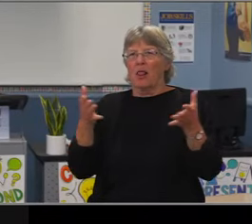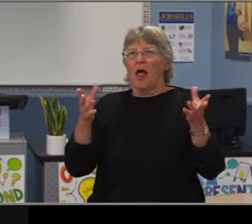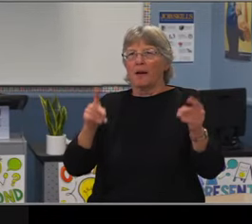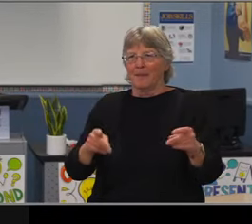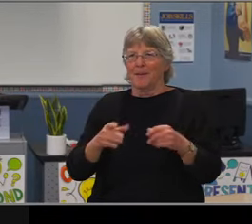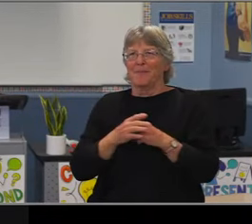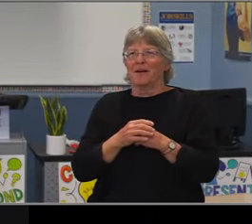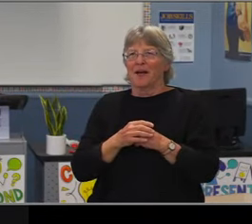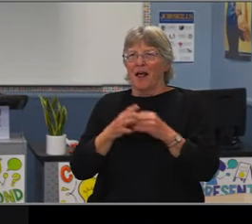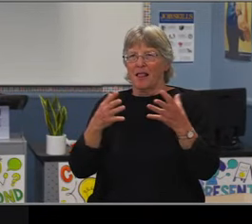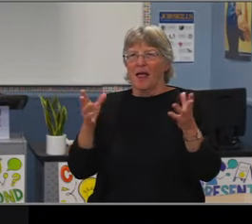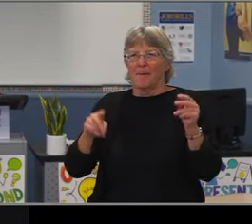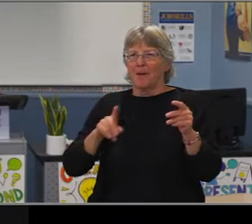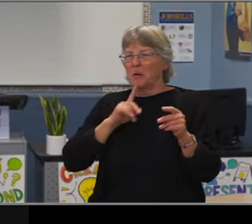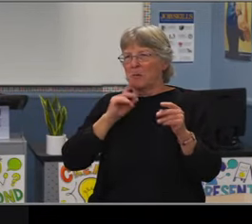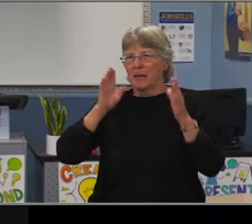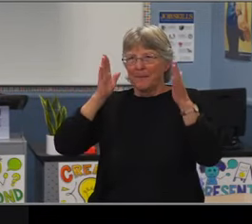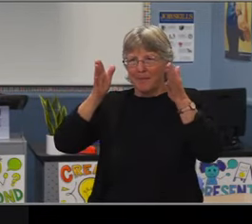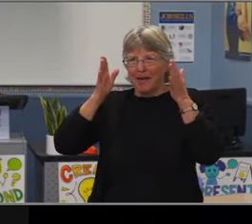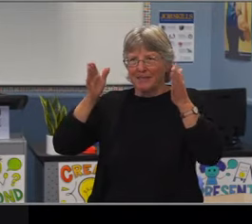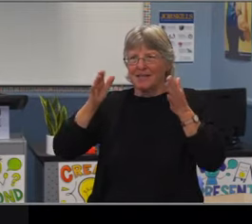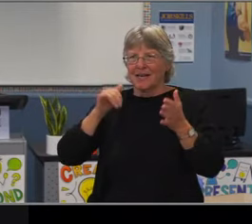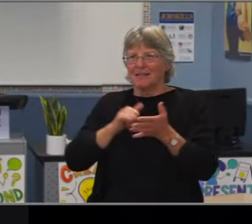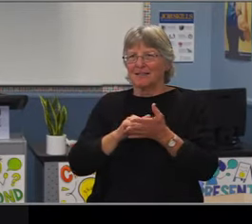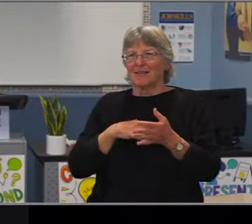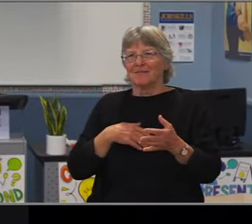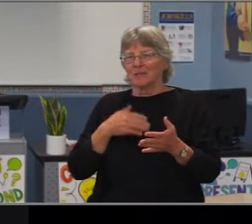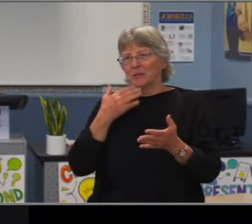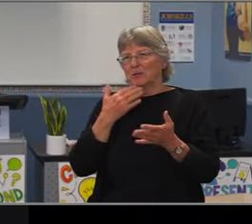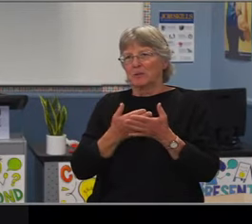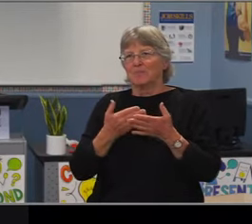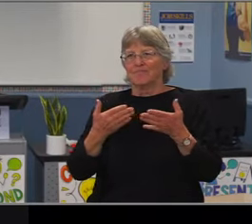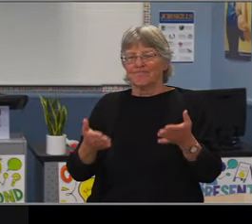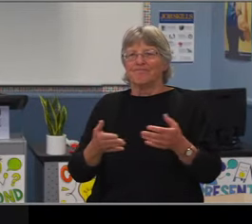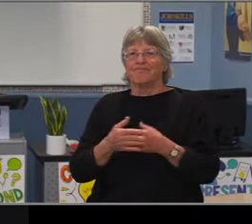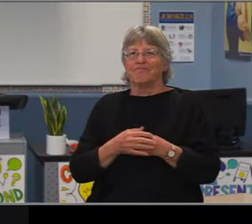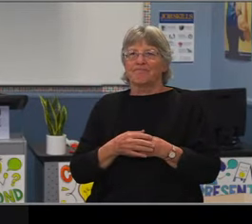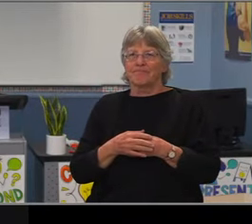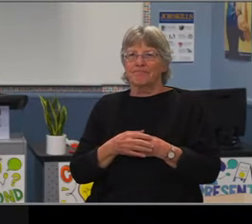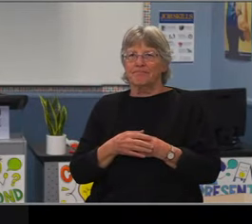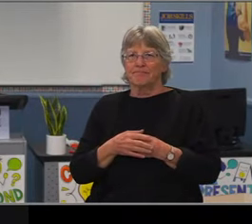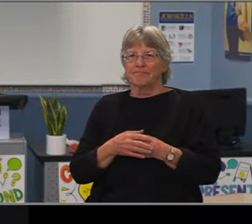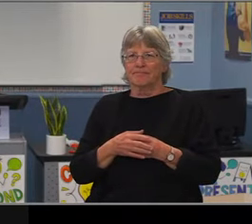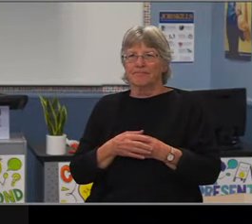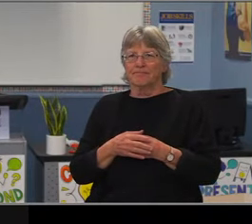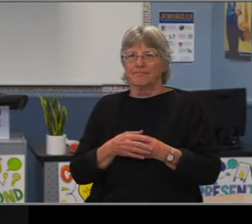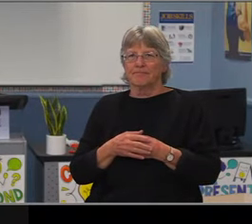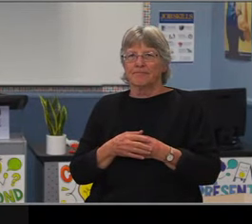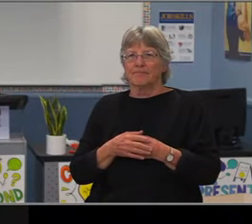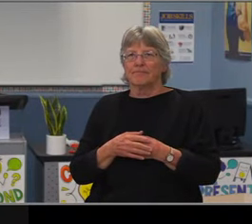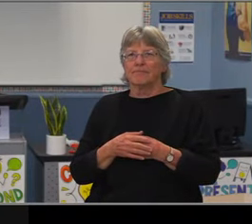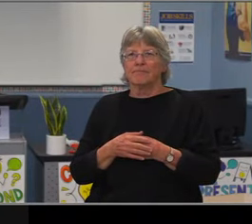It is for these reasons and more that we ask you to accept an honorary doctorate degree and with it,